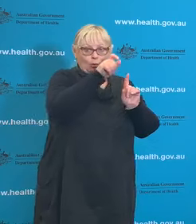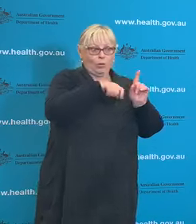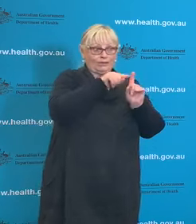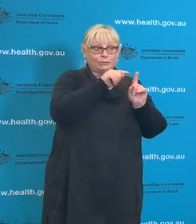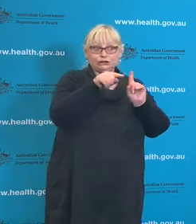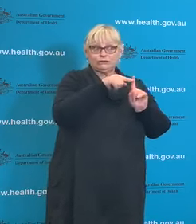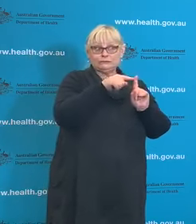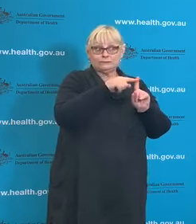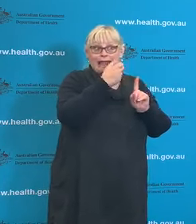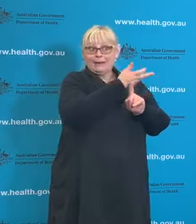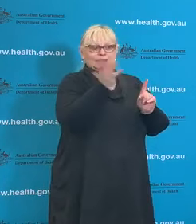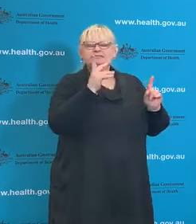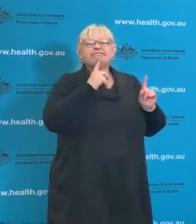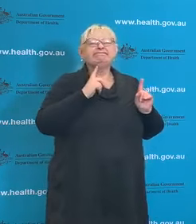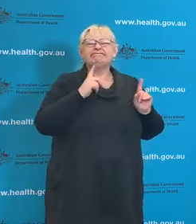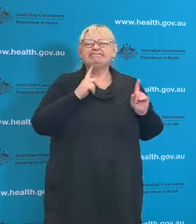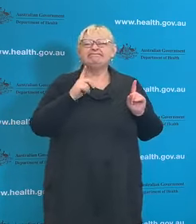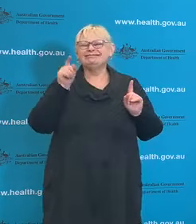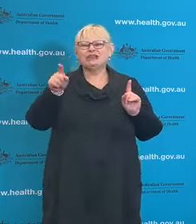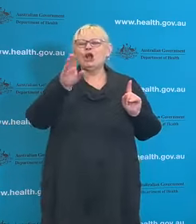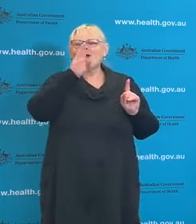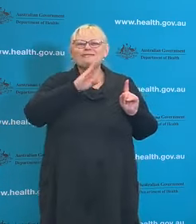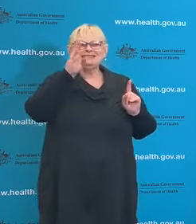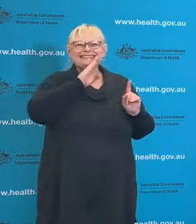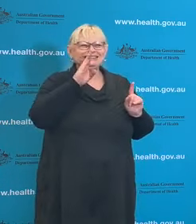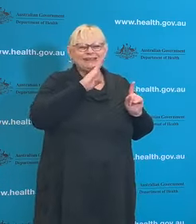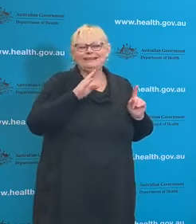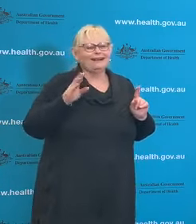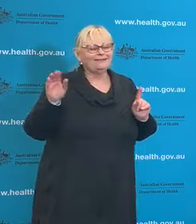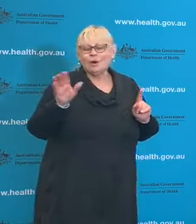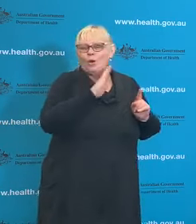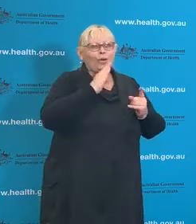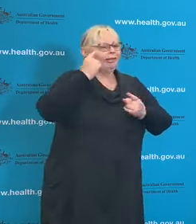No because that's kept confidential for all the reasons we've explained before.